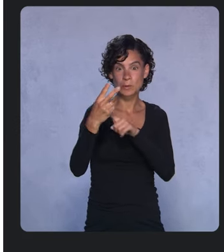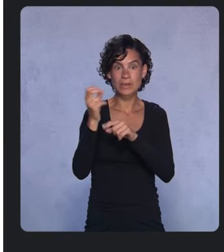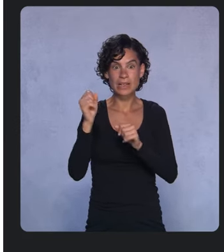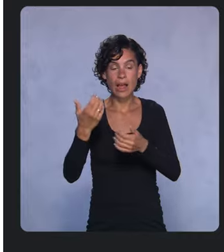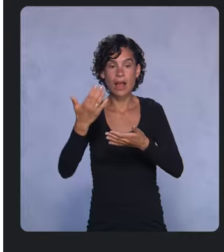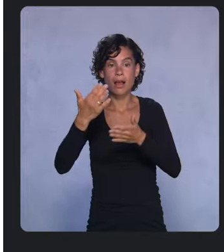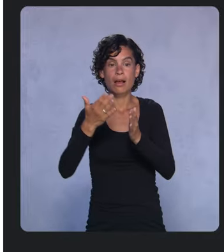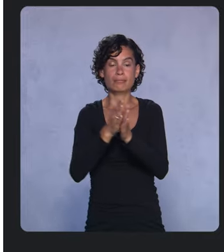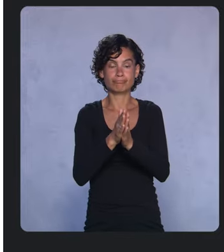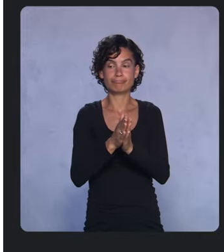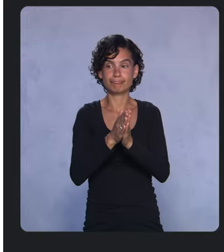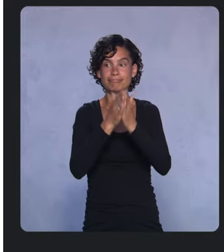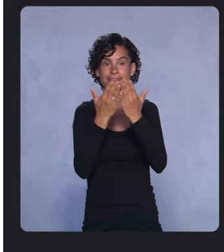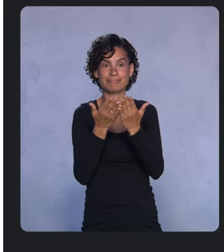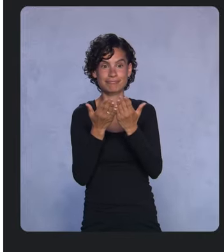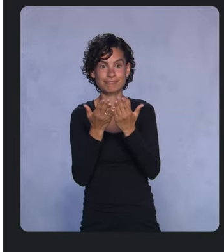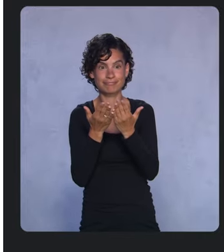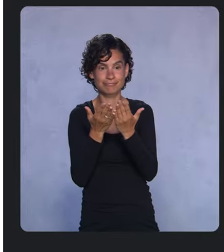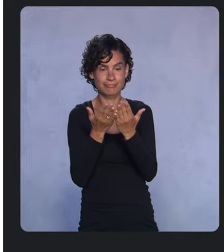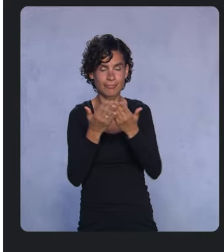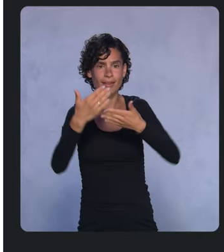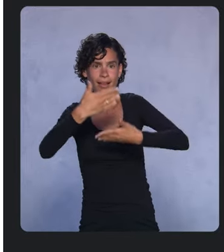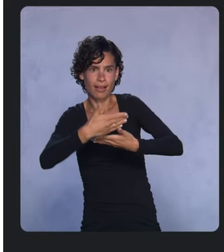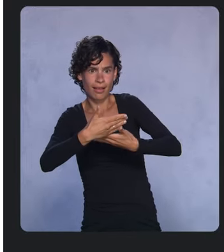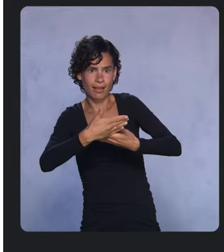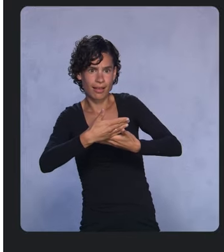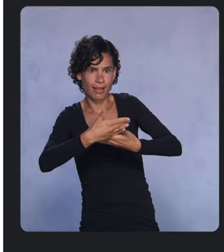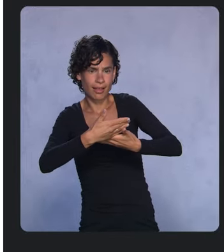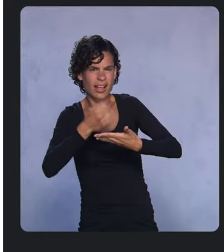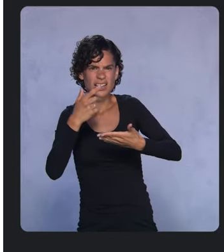and even makes use of the new Hinge API to tell when the phone is in tabletop mode.